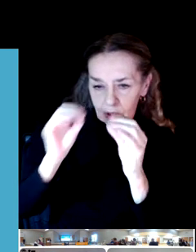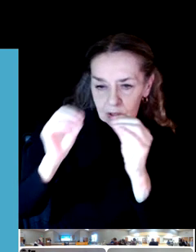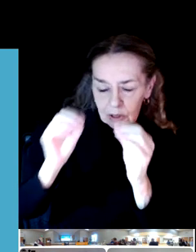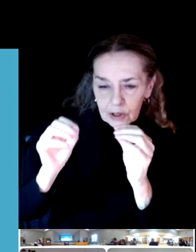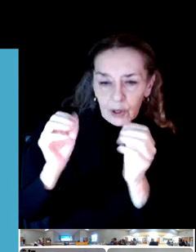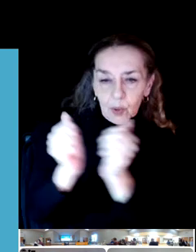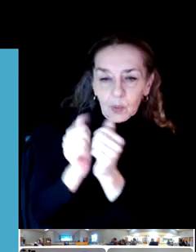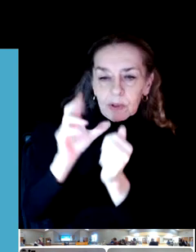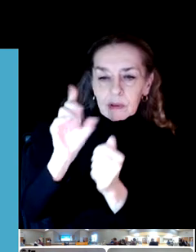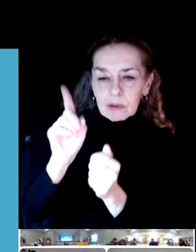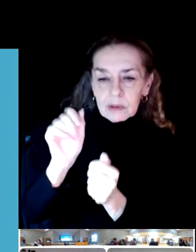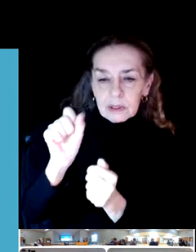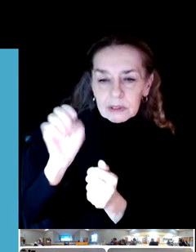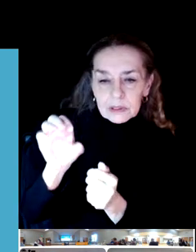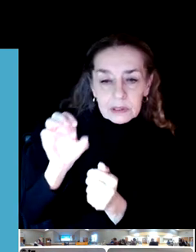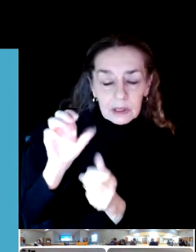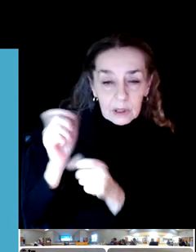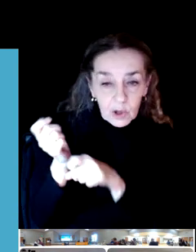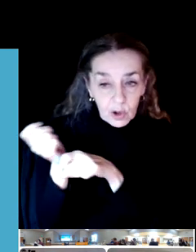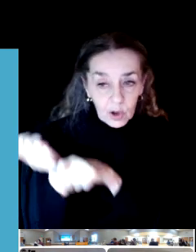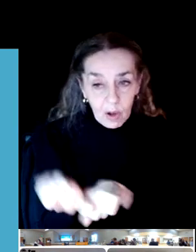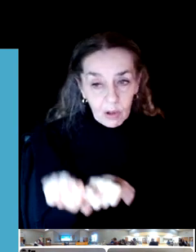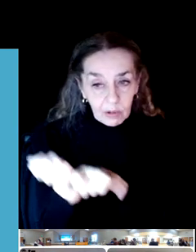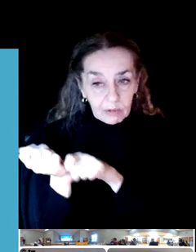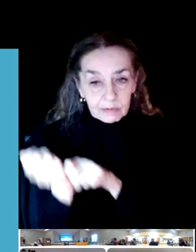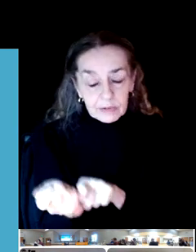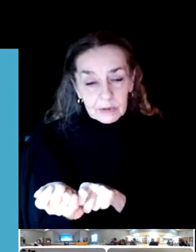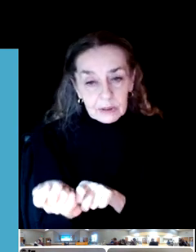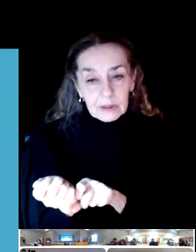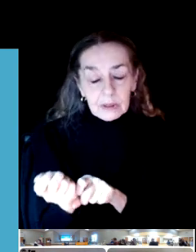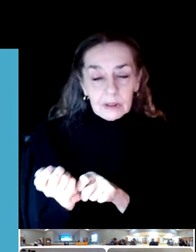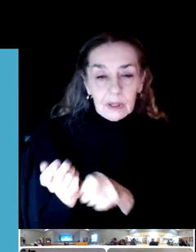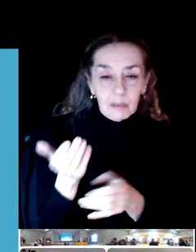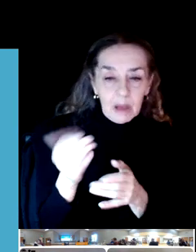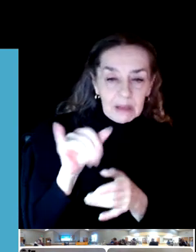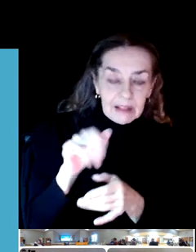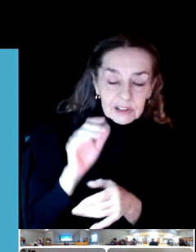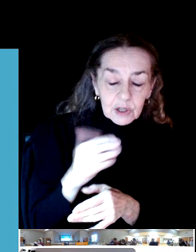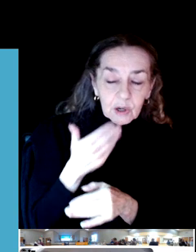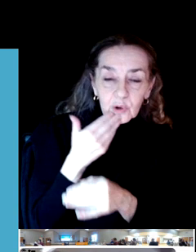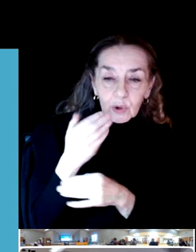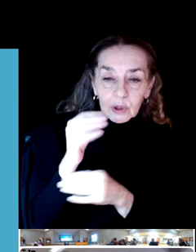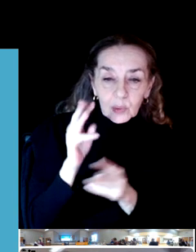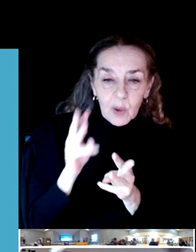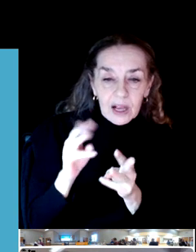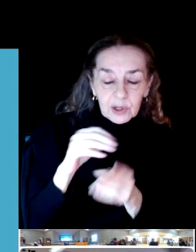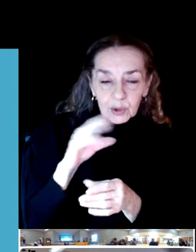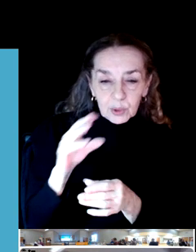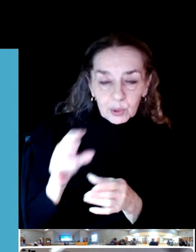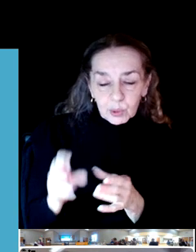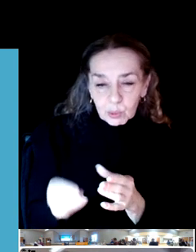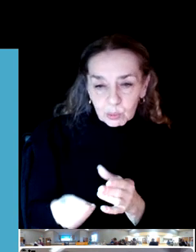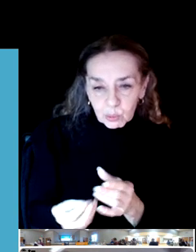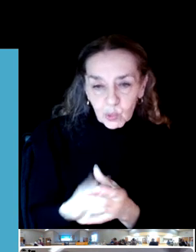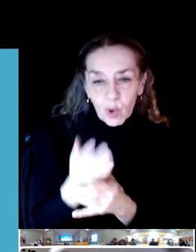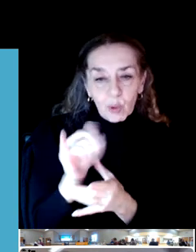And when you talk about growing the sport, that's probably a good way to do it is to involve more youth or children.